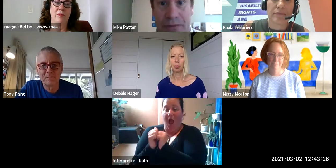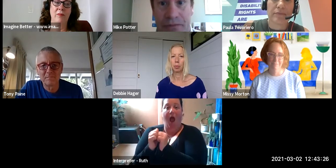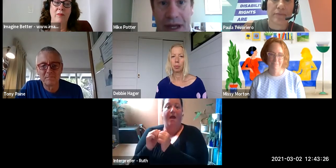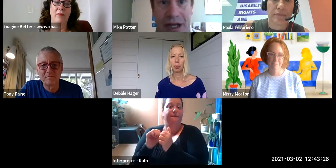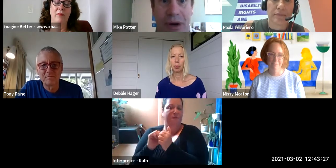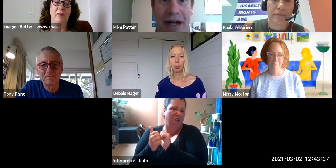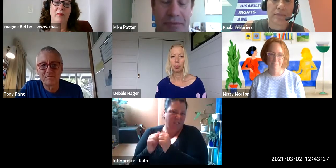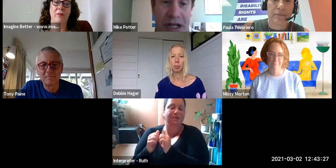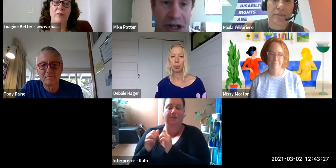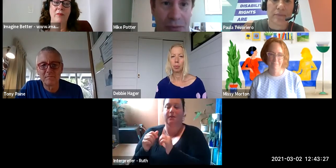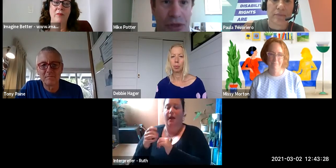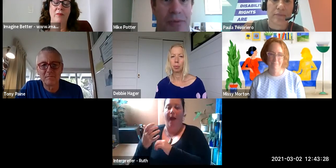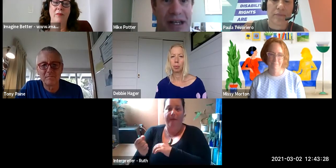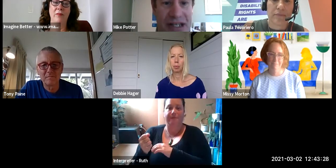person is and what a disability is.